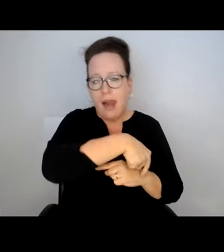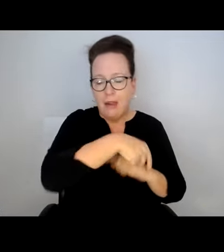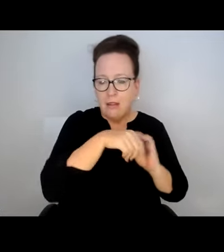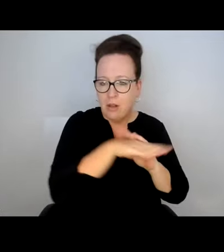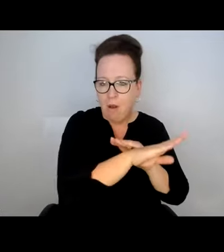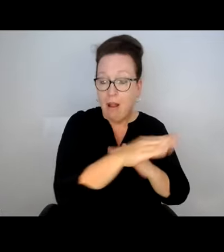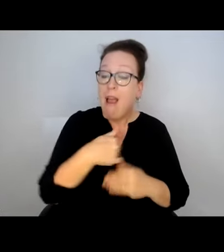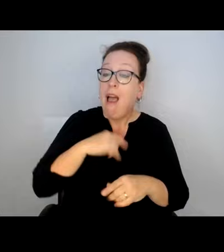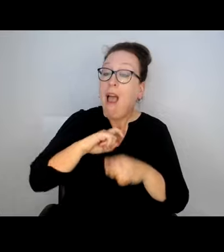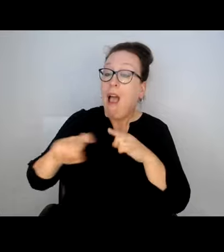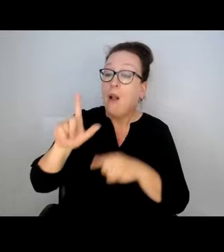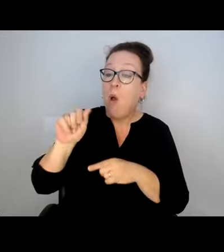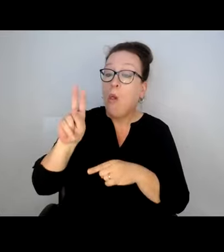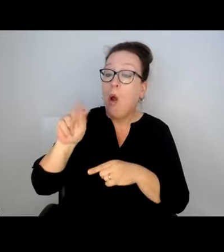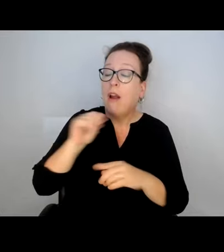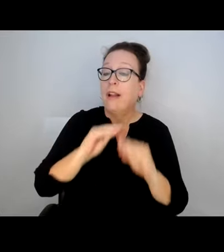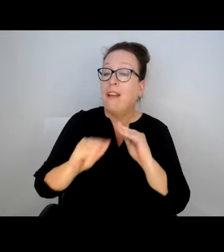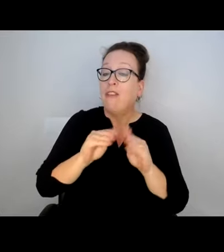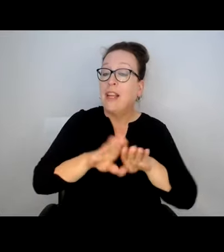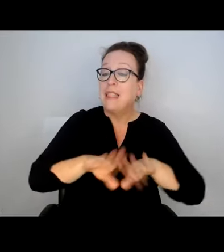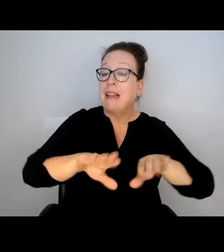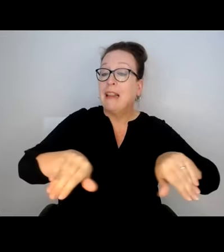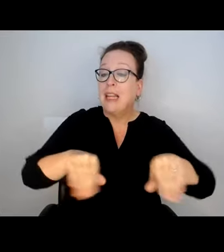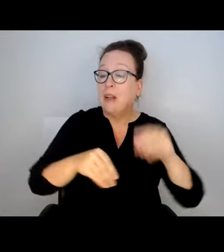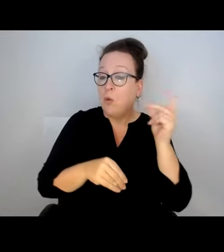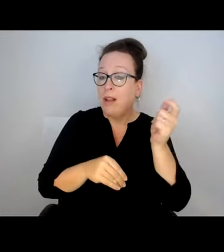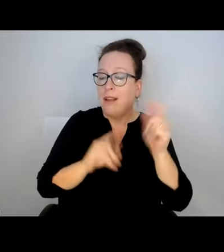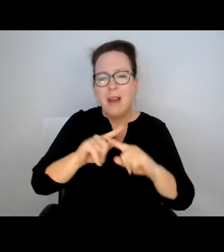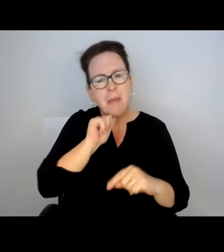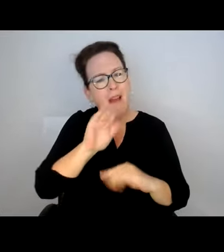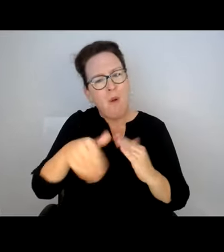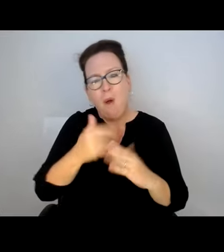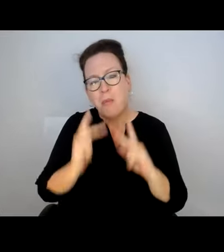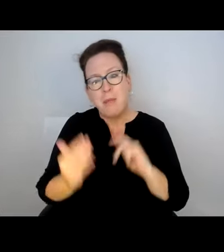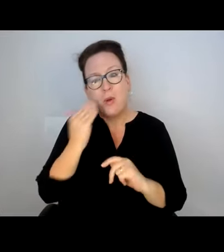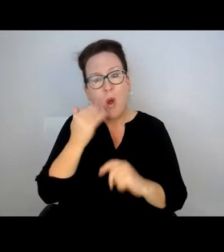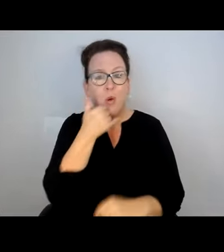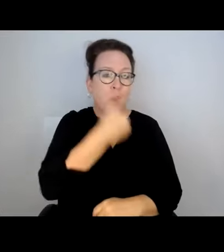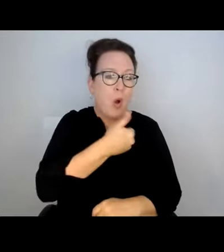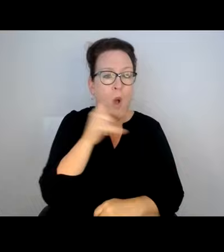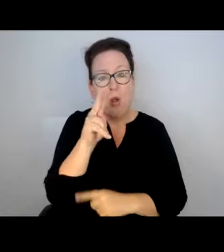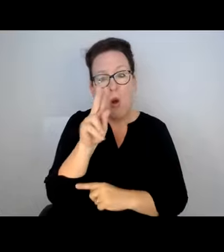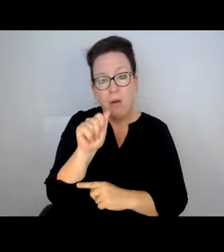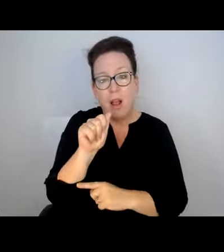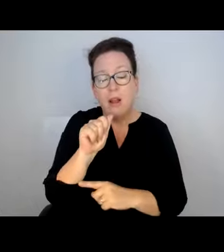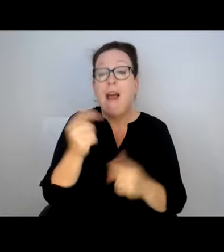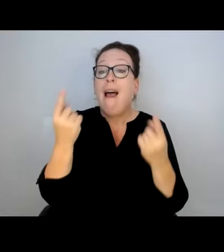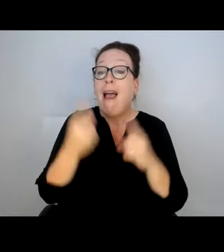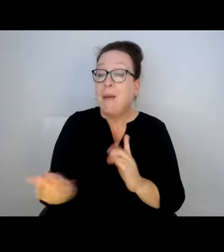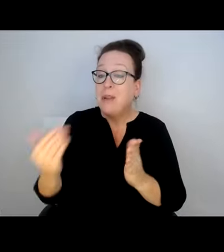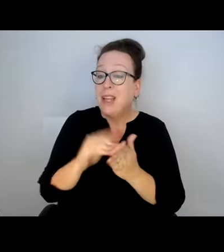PEOPLE SAIL THEY HAD TO STEP OVER THE SNOWBANK, I WAS ABLE TO CALL LAURA AND IT GOT FIXED QUICKLY.